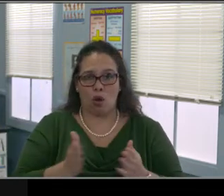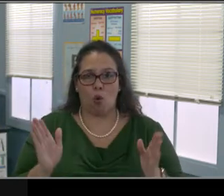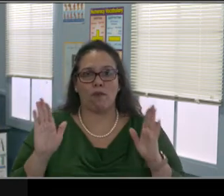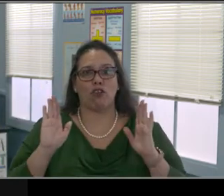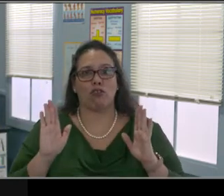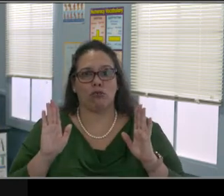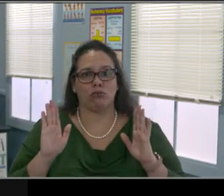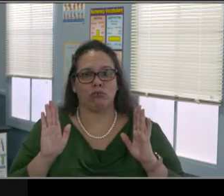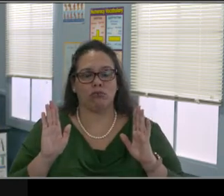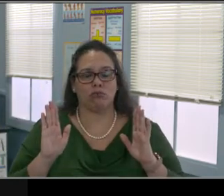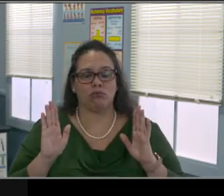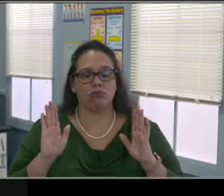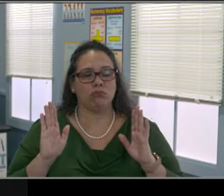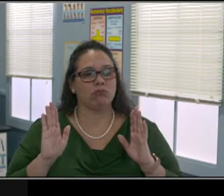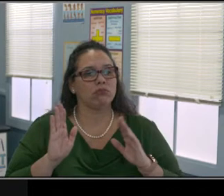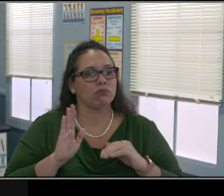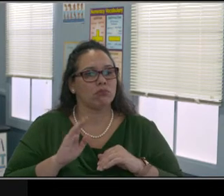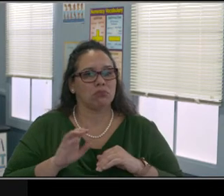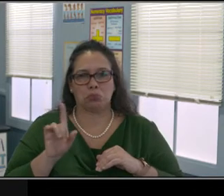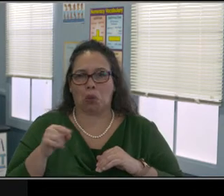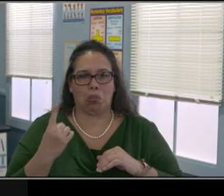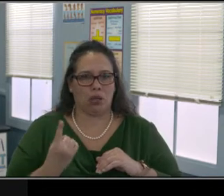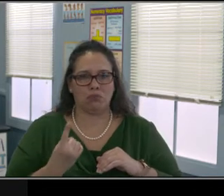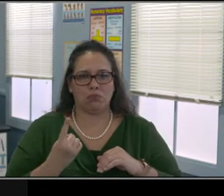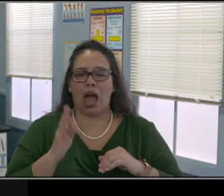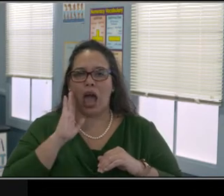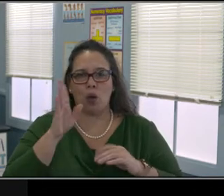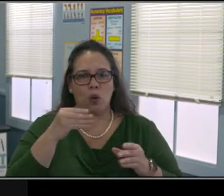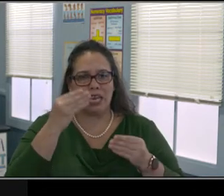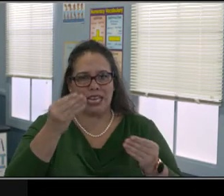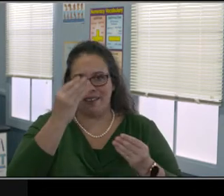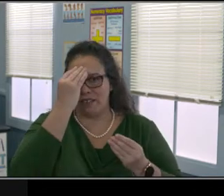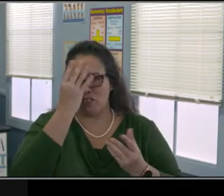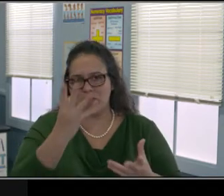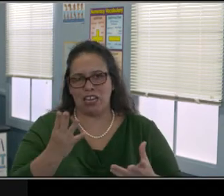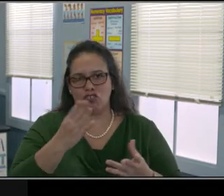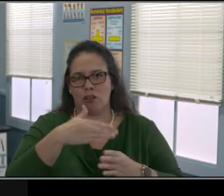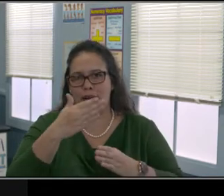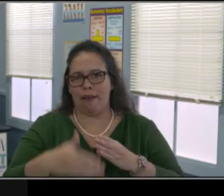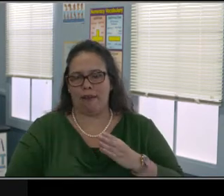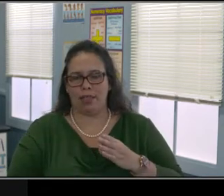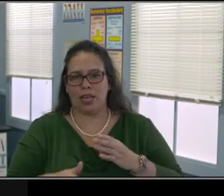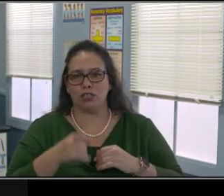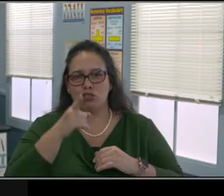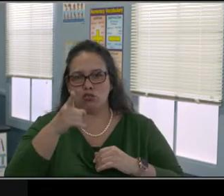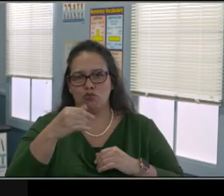The second middle section, the green section, are a series of questions. So there are five questions